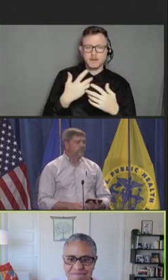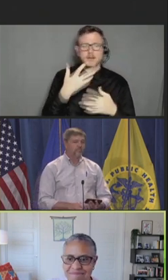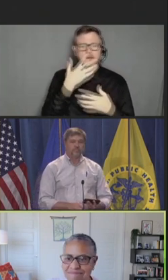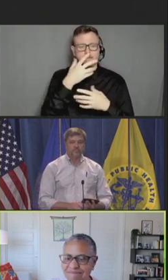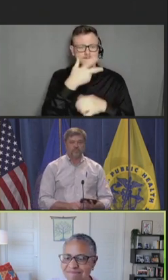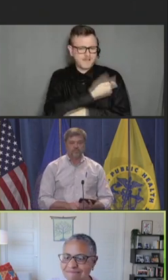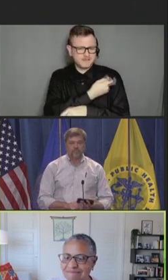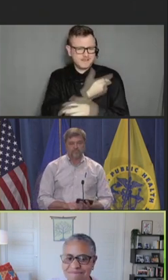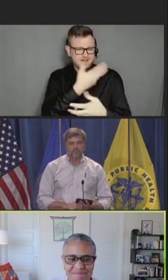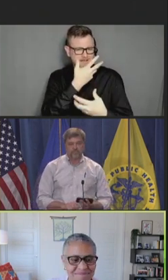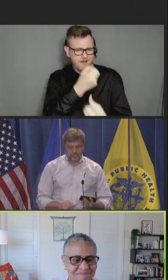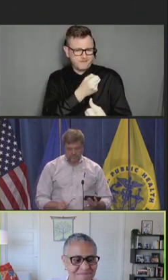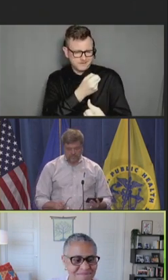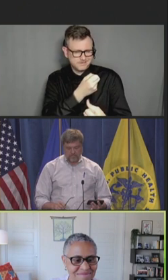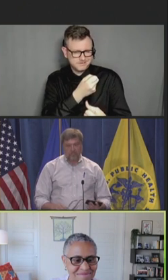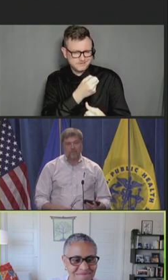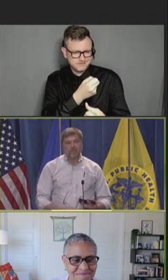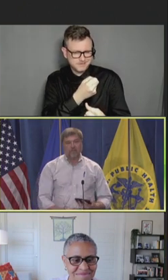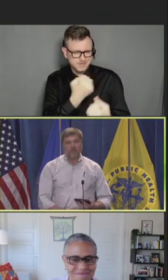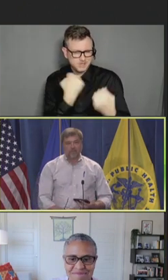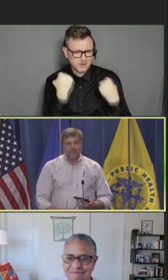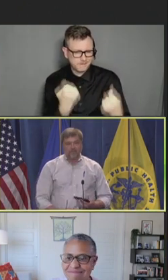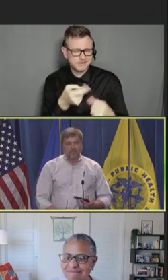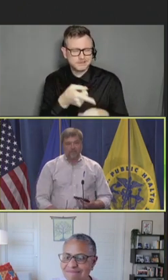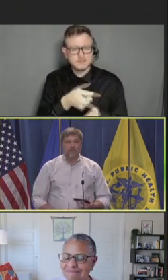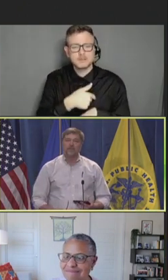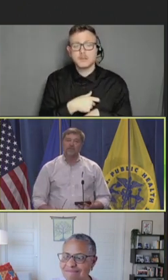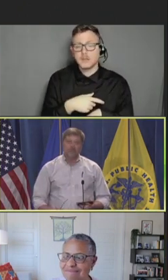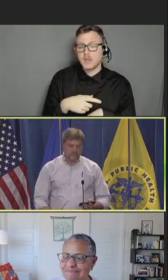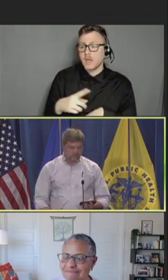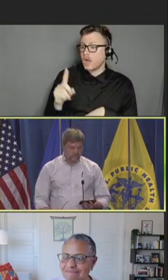Robert Hopkins, Jr.: I think it might also be worth looking back.